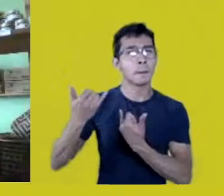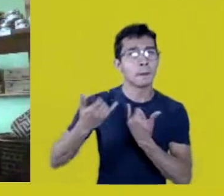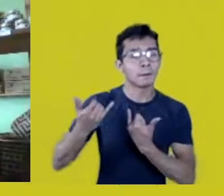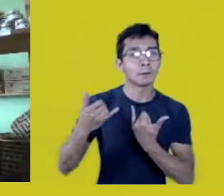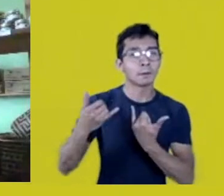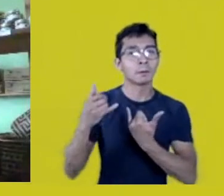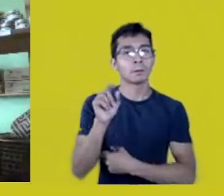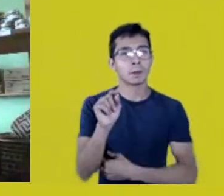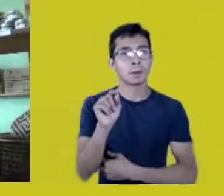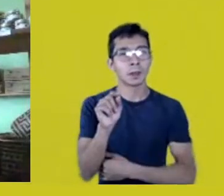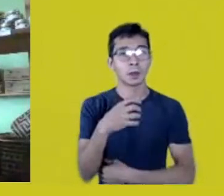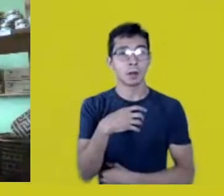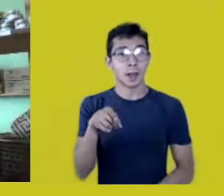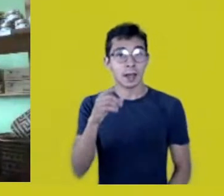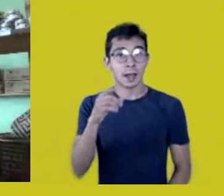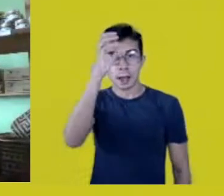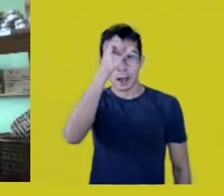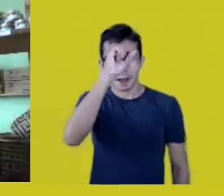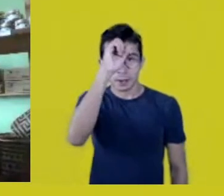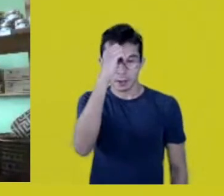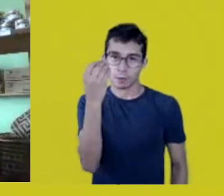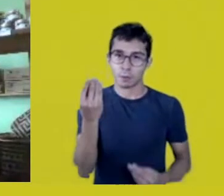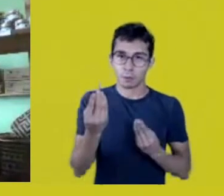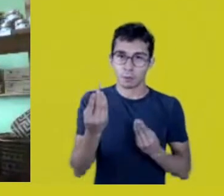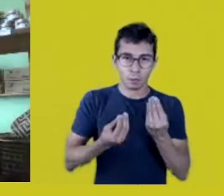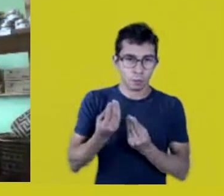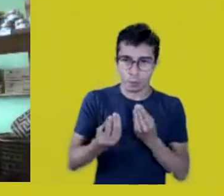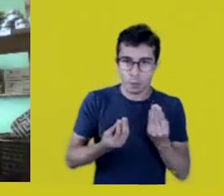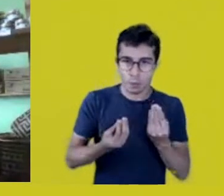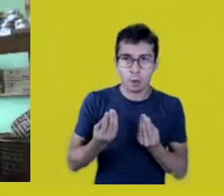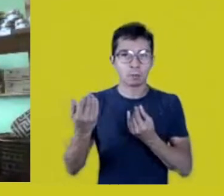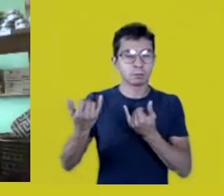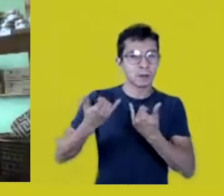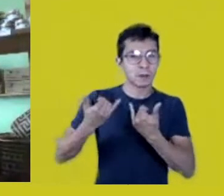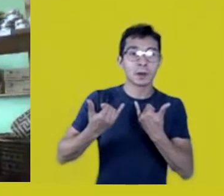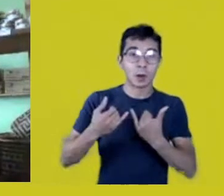He’s a man born and raised in Piauí,